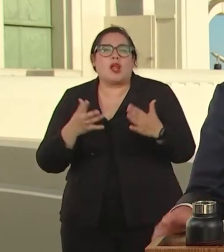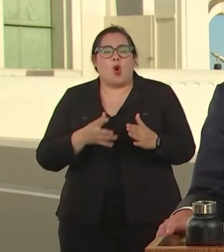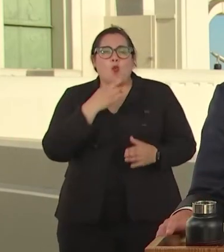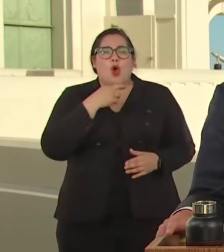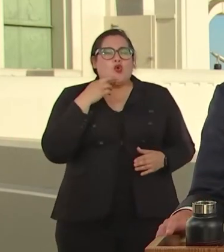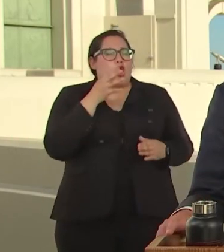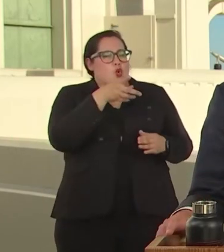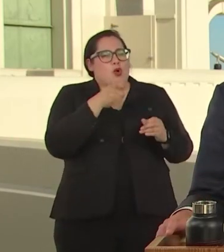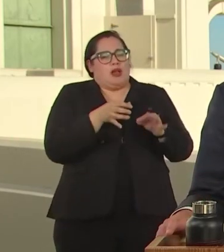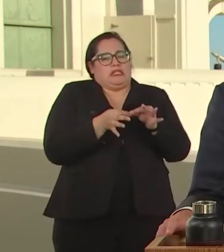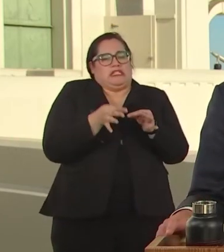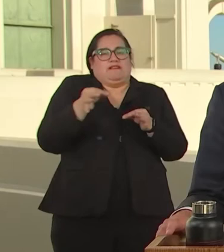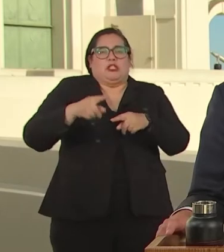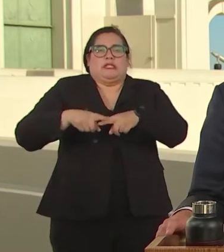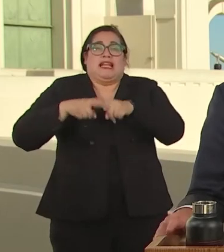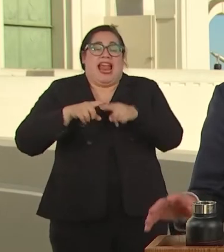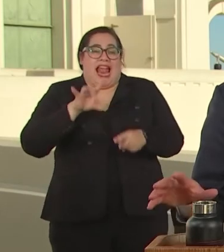FEES FOR THREE YEARS.